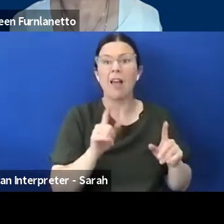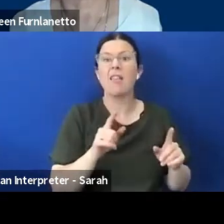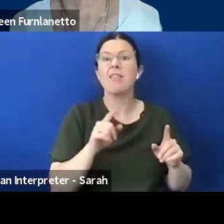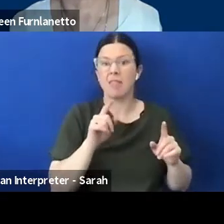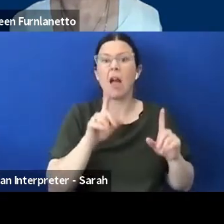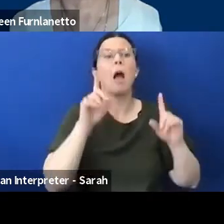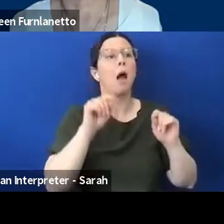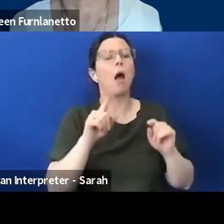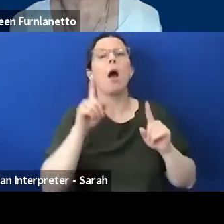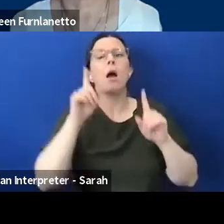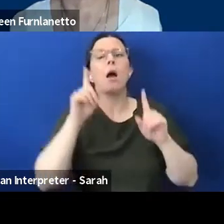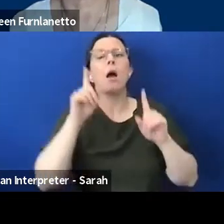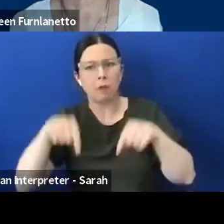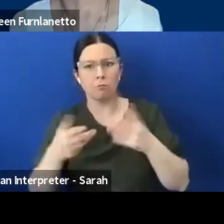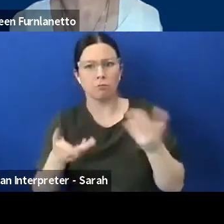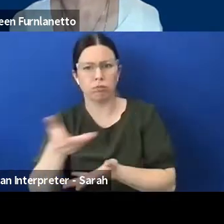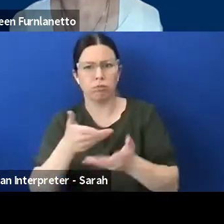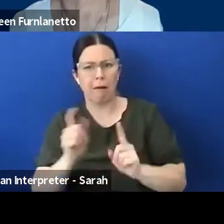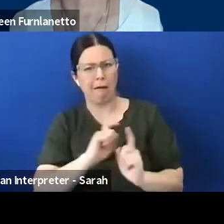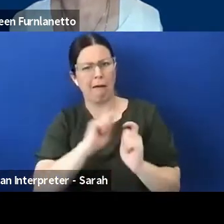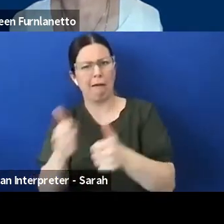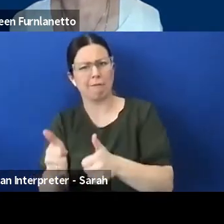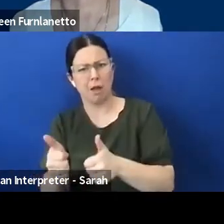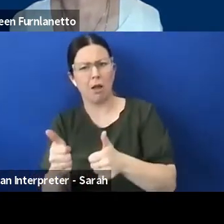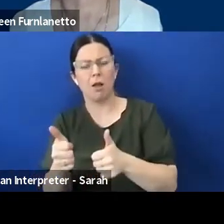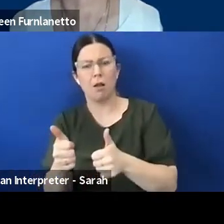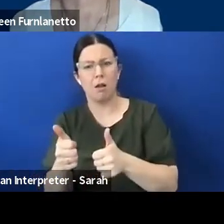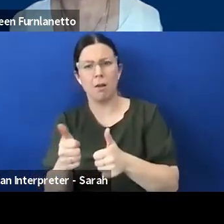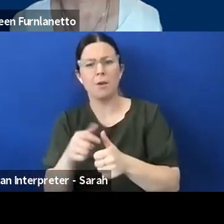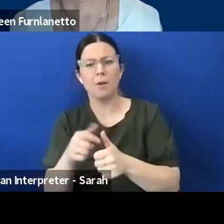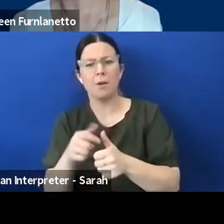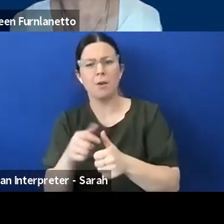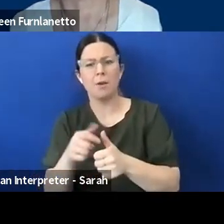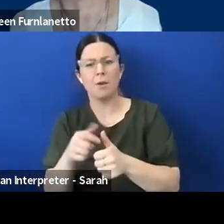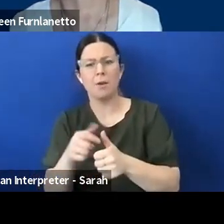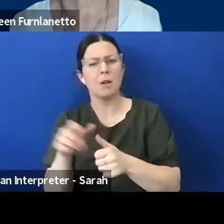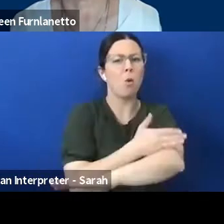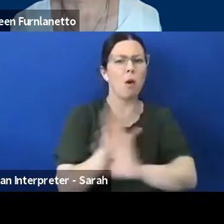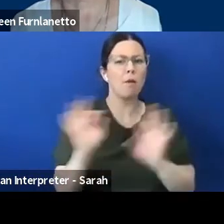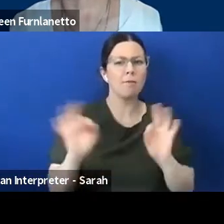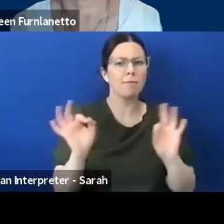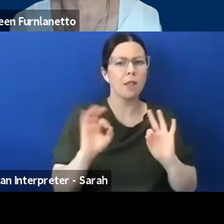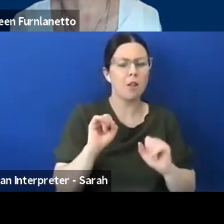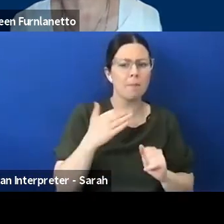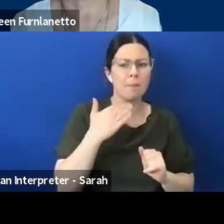how do we do things better but there's not a lot happening after that point if you know what I mean.